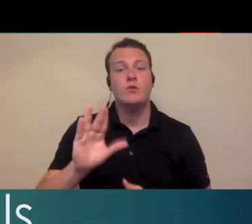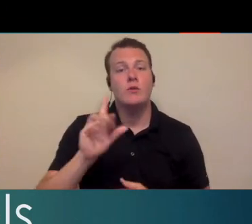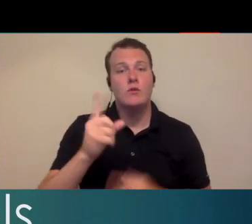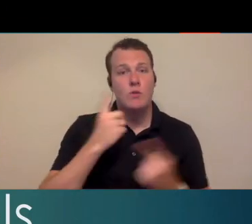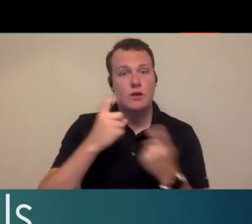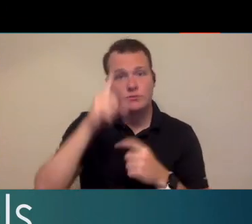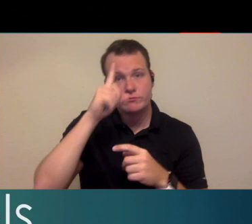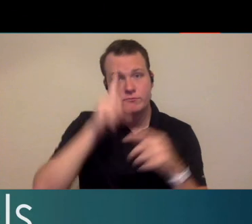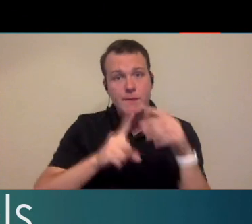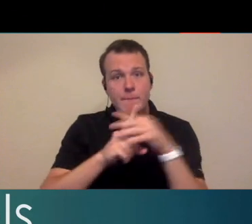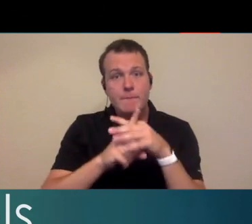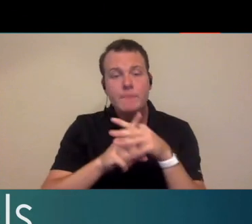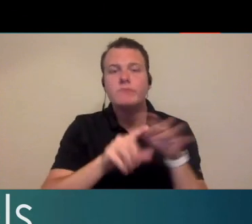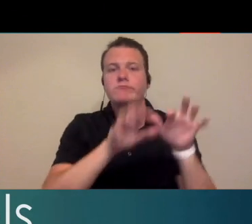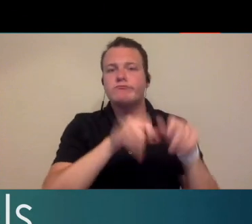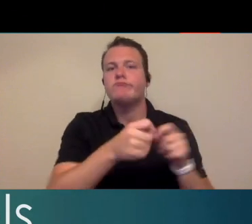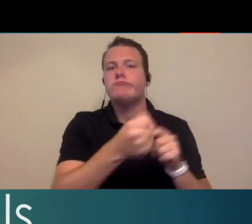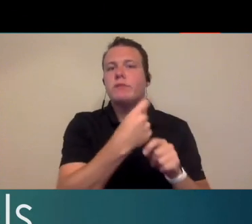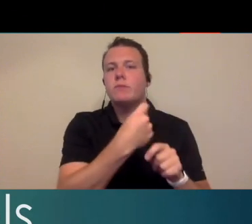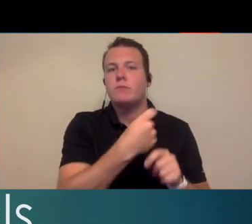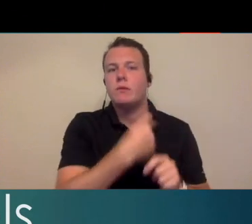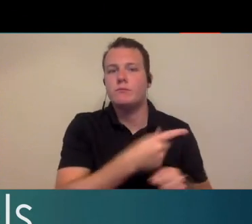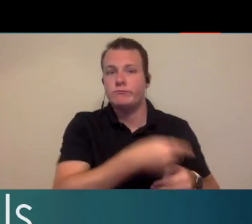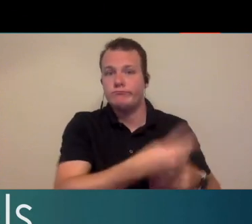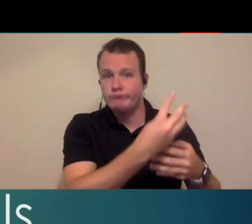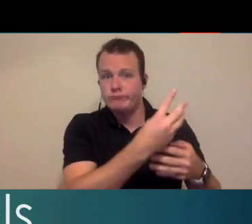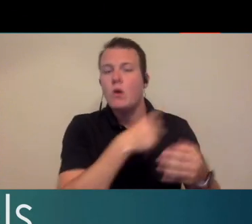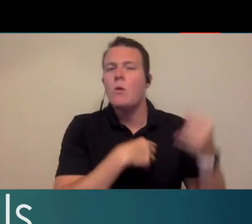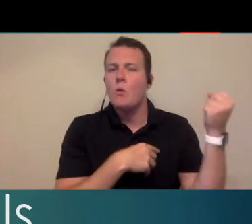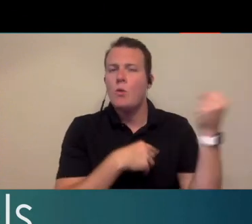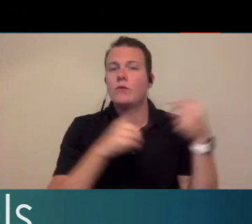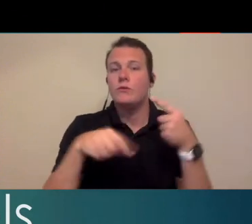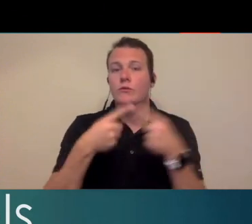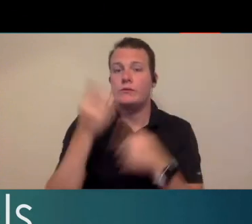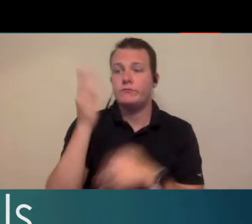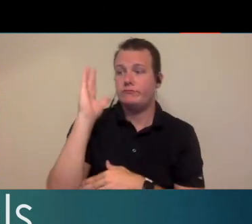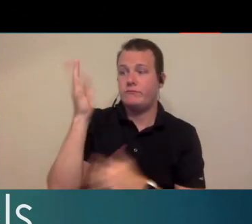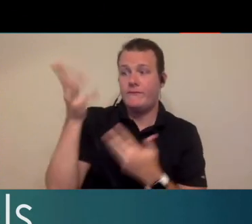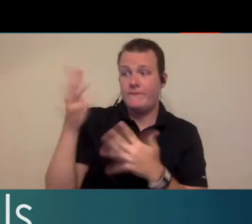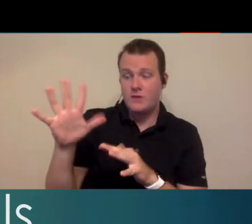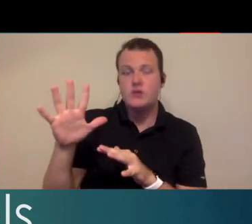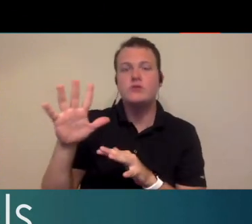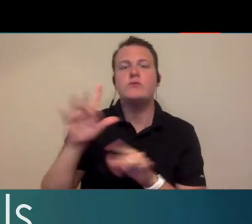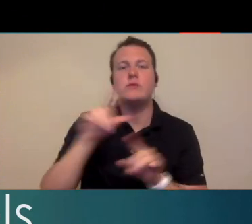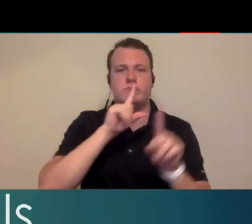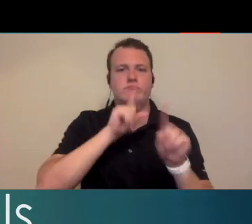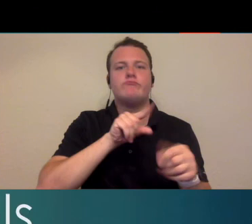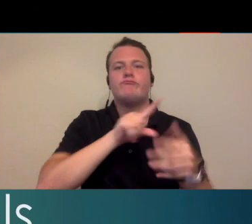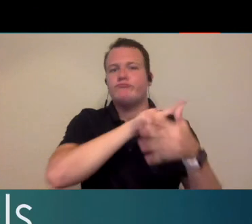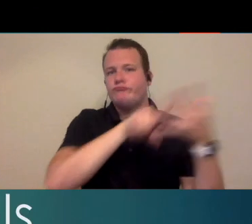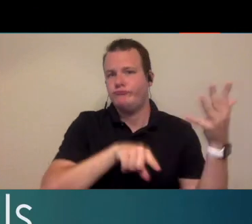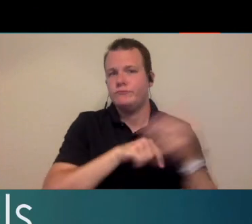please type your questions into the question queue and they will be addressed by presenters at the end of the presentation